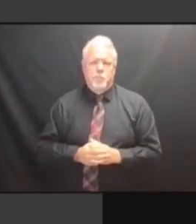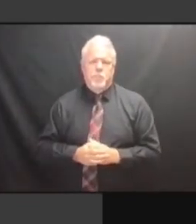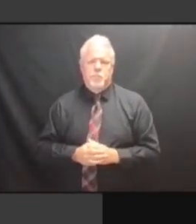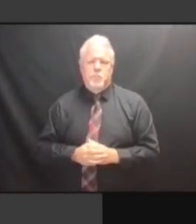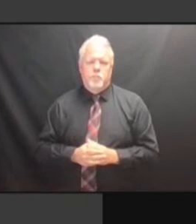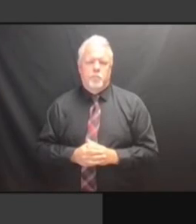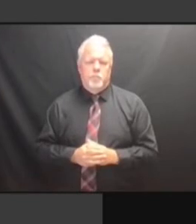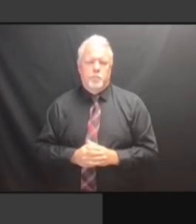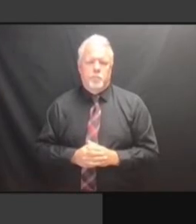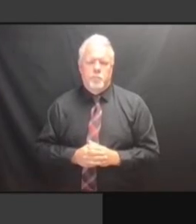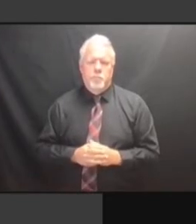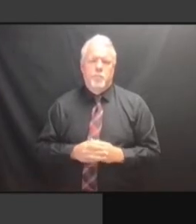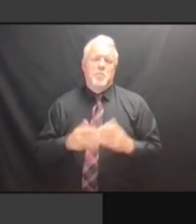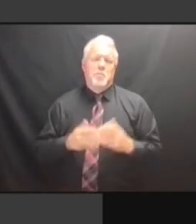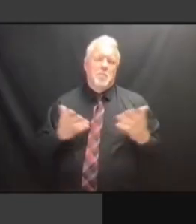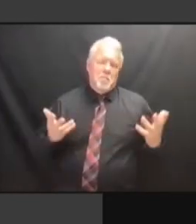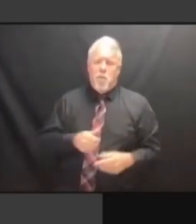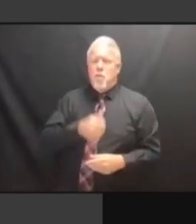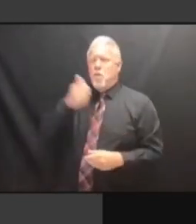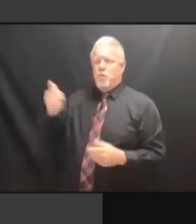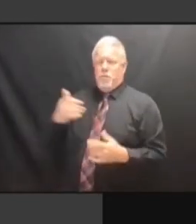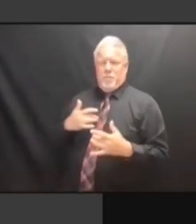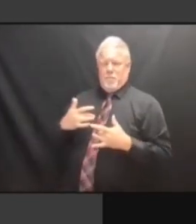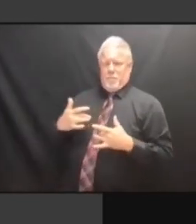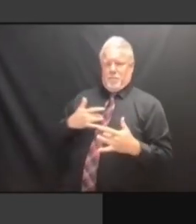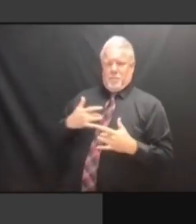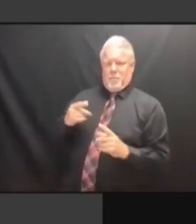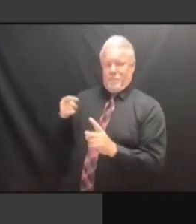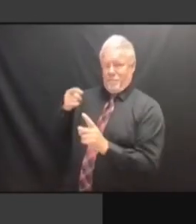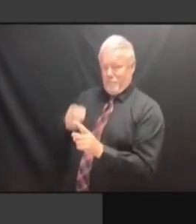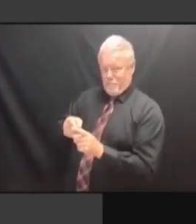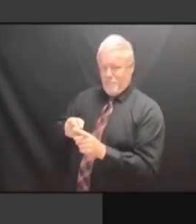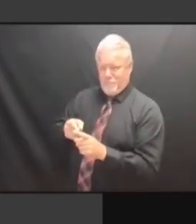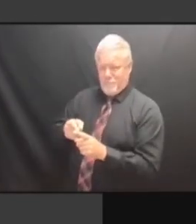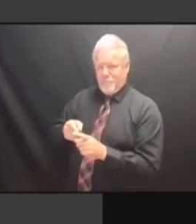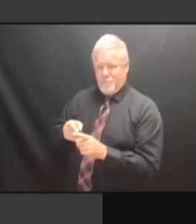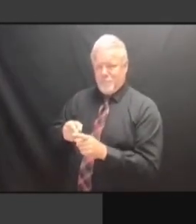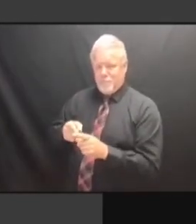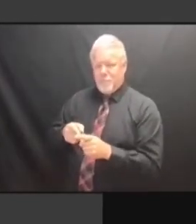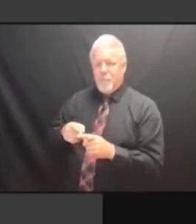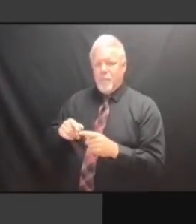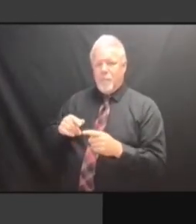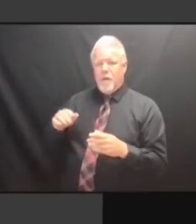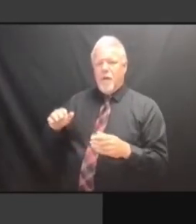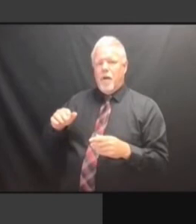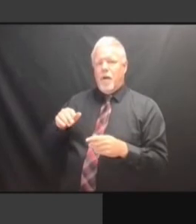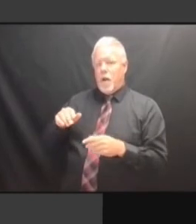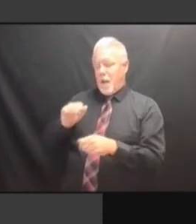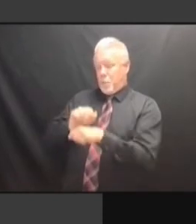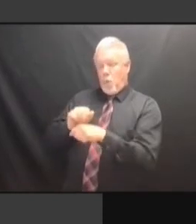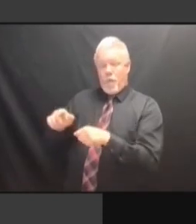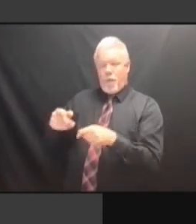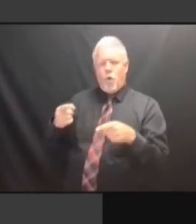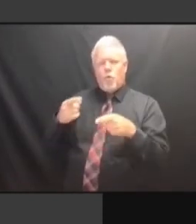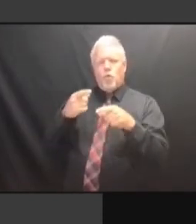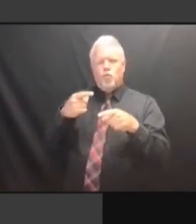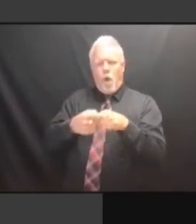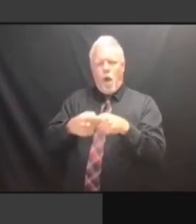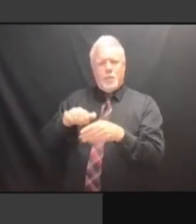TO DO MORE OF, EVEN THOUGH THEY STROVE TO DO TO DO MORE OF, EVEN THOUGH THEY STROVE TO DO SOME TO DO MORE OF, EVEN THOUGH THEY STROVE TO DO SOME OF TO DO MORE OF, EVEN THOUGH THEY STROVE TO DO SOME OF THAT, STROVE TO DO SOME OF THAT, STROVE TO DO SOME OF THAT, OBVIOUSLY STROVE TO DO SOME OF THAT, OBVIOUSLY THEY STROVE TO DO SOME OF THAT, OBVIOUSLY THEY WERE STROVE TO DO SOME OF THAT, OBVIOUSLY THEY WERE JUST STROVE TO DO SOME OF THAT, OBVIOUSLY THEY WERE JUST KIND STROVE TO DO SOME OF THAT, OBVIOUSLY THEY WERE JUST KIND OF OBVIOUSLY THEY WERE JUST KIND OF OBVIOUSLY THEY WERE JUST KIND OF OVERWHELMED, OBVIOUSLY THEY WERE JUST KIND OF OVERWHELMED, BY OBVIOUSLY THEY WERE JUST KIND OF OVERWHELMED, BY THEIR OBVIOUSLY THEY WERE JUST KIND OF OVERWHELMED, BY THEIR OWN OVERWHELMED, BY THEIR OWN OVERWHELMED, BY THEIR OWN ADMISSION. ADMISSION. ADMISSION. BUT ADMISSION. BUT TO ADMISSION. BUT TO THE ADMISSION. BUT TO THE EXTENT ADMISSION. BUT TO THE EXTENT OF ADMISSION. BUT TO THE EXTENT OF GETTING ADMISSION. BUT TO THE EXTENT OF GETTING -- BUT TO THE EXTENT OF GETTING -- BUT TO THE EXTENT OF GETTING -- TRYING BUT TO THE EXTENT OF GETTING -- TRYING TO BUT TO THE EXTENT OF GETTING -- TRYING TO GET BUT TO THE EXTENT OF GETTING -- TRYING TO GET ADDITIONAL